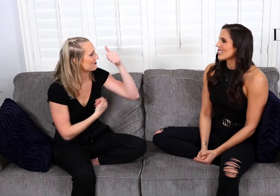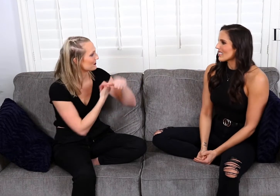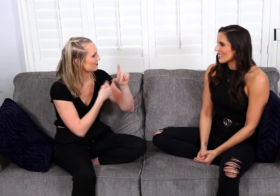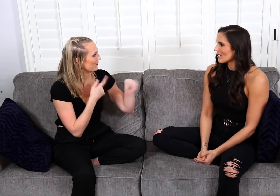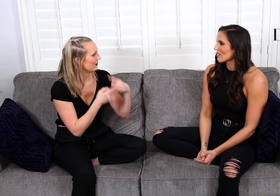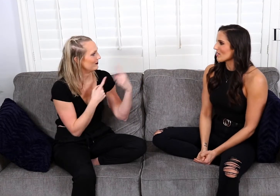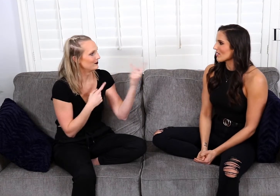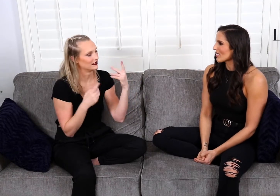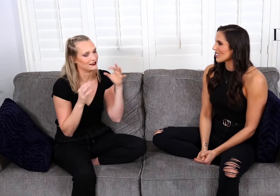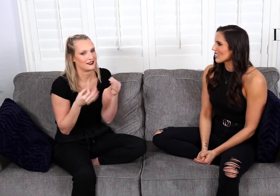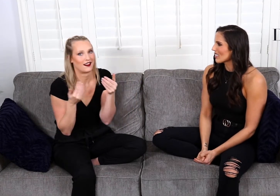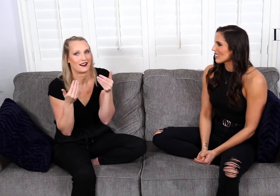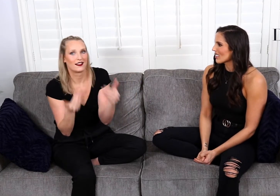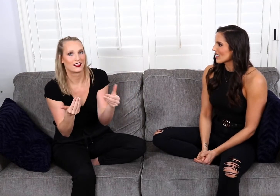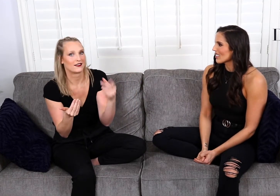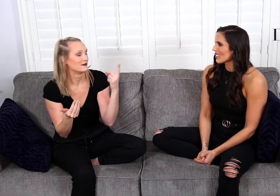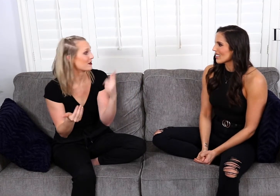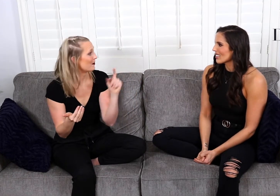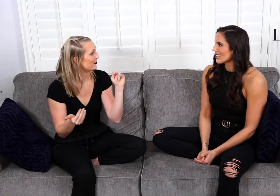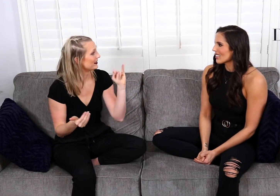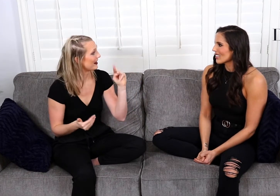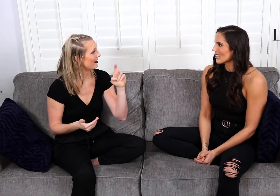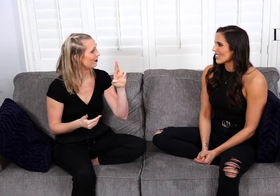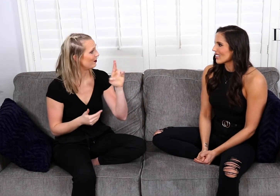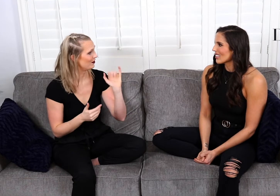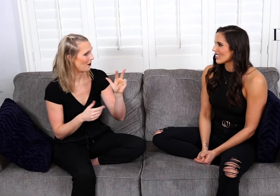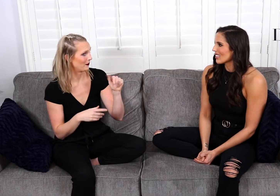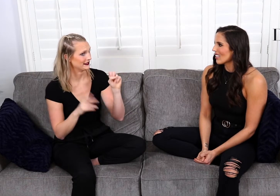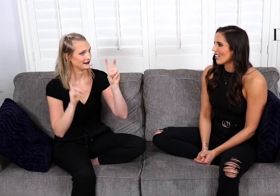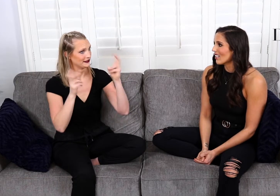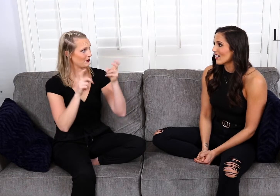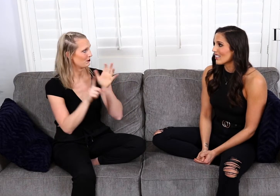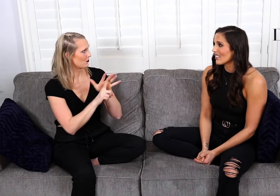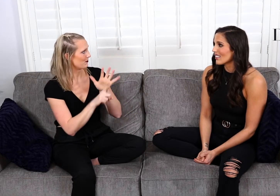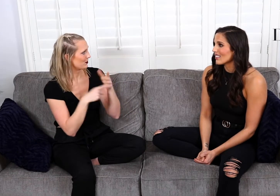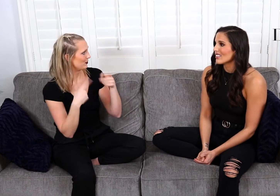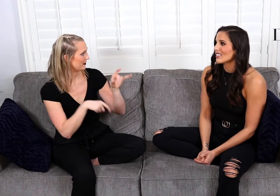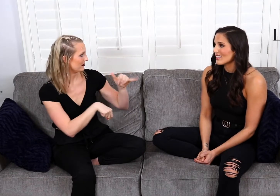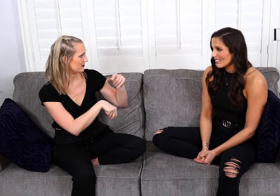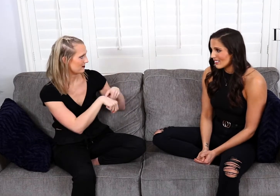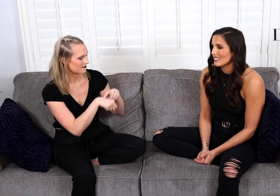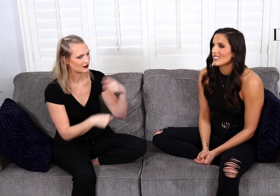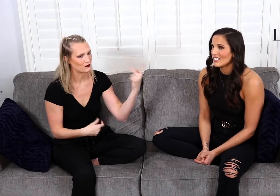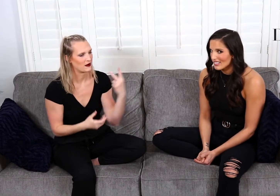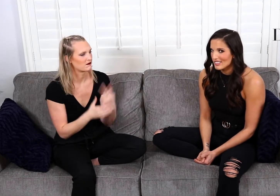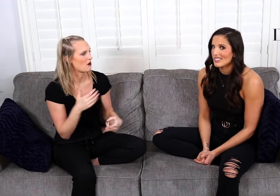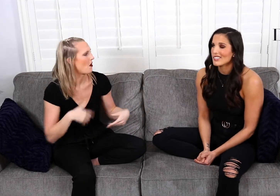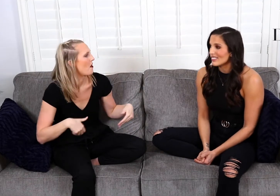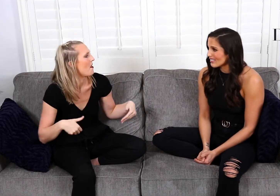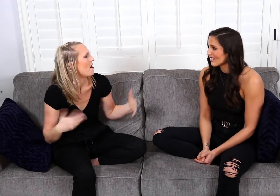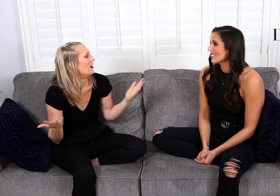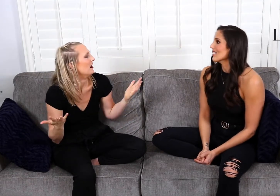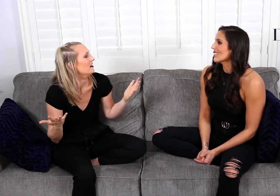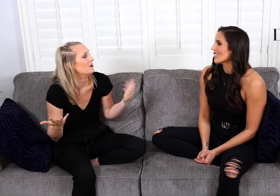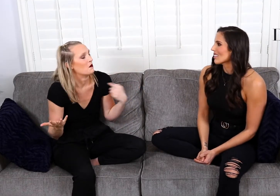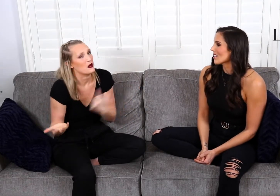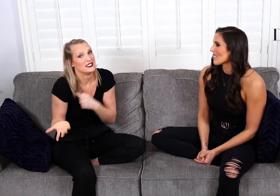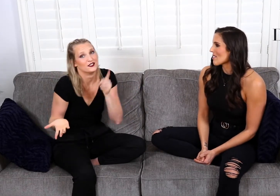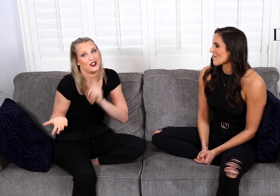Remember when you and I decided to download Tinder? That was like a popular app during that time. And we both looked at each other and said,